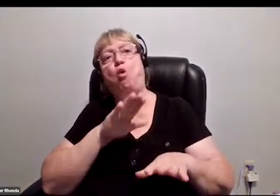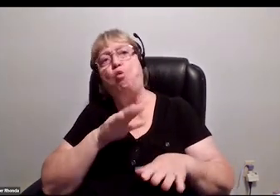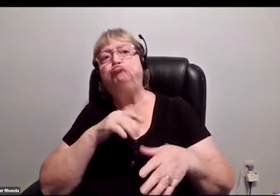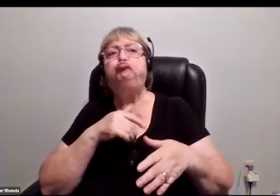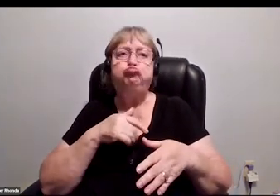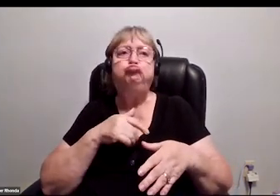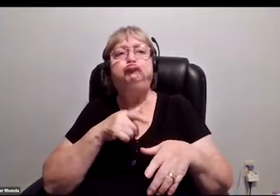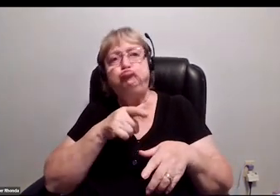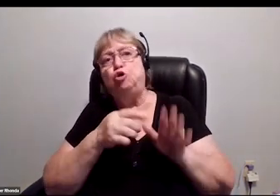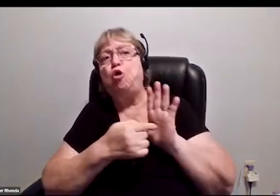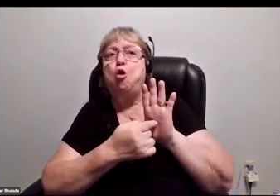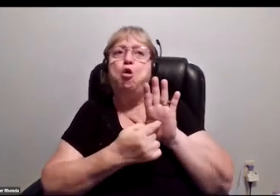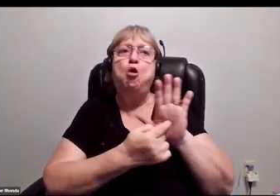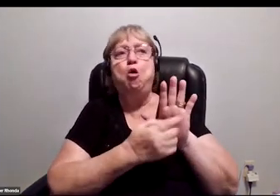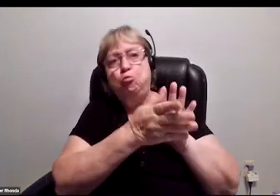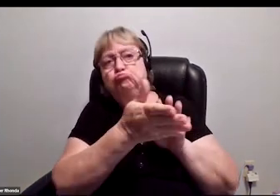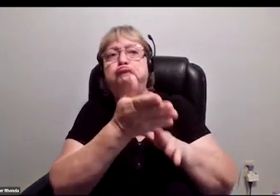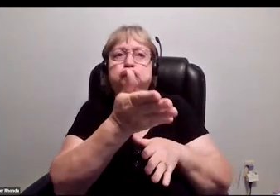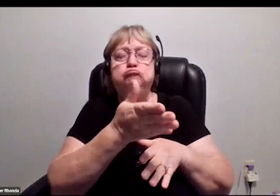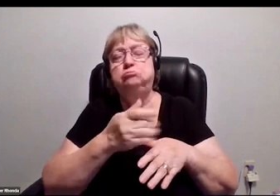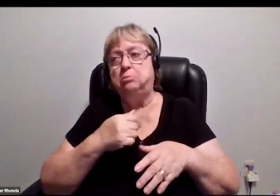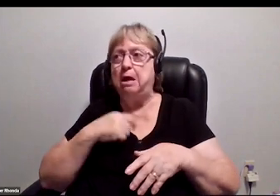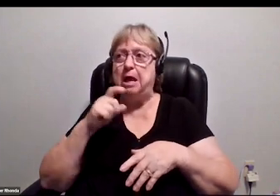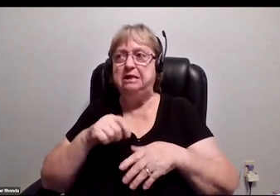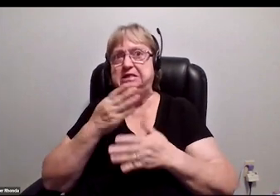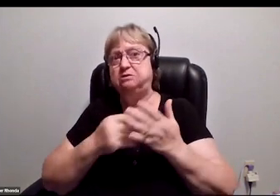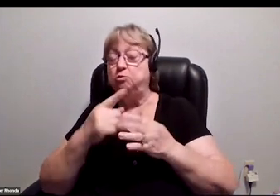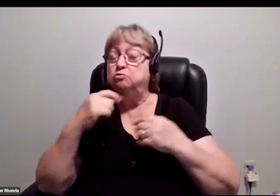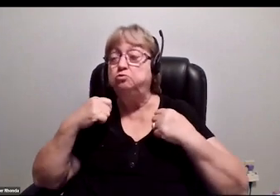"Oh, I need somebody strong, physically fit,